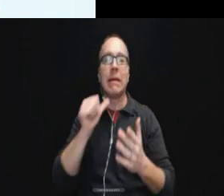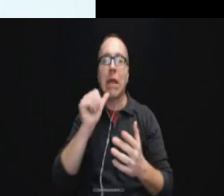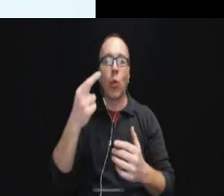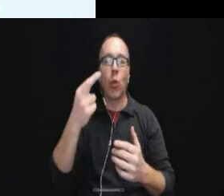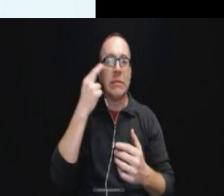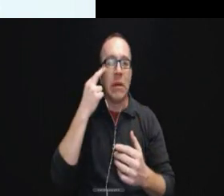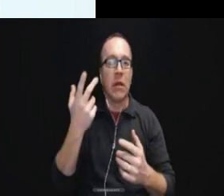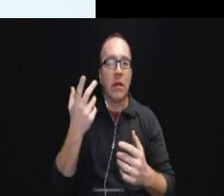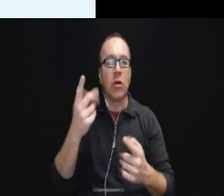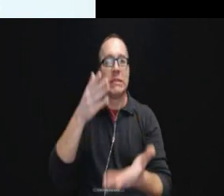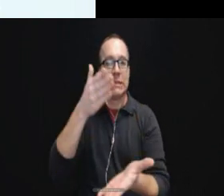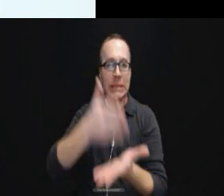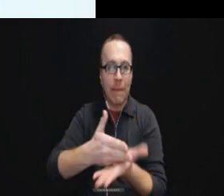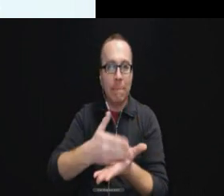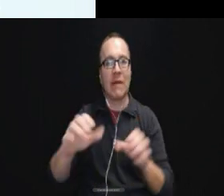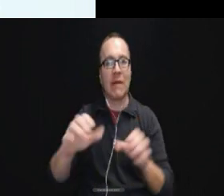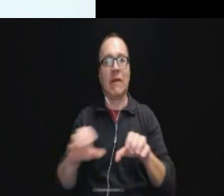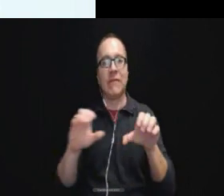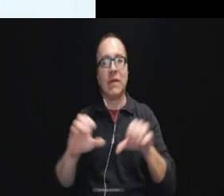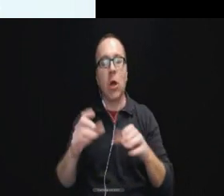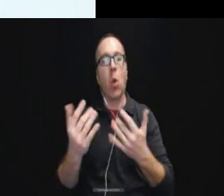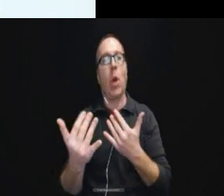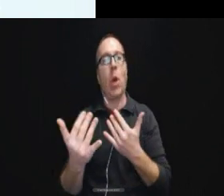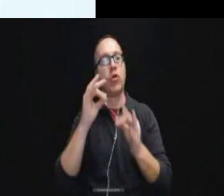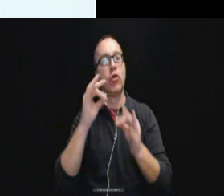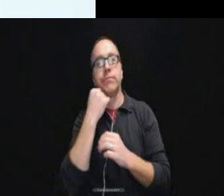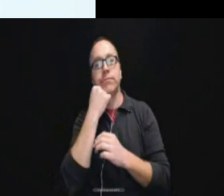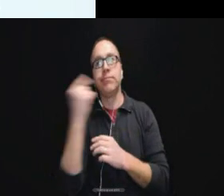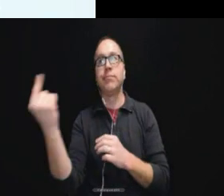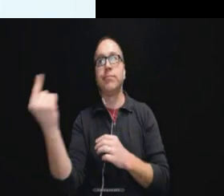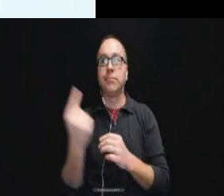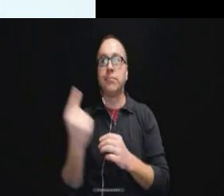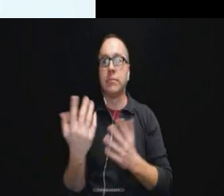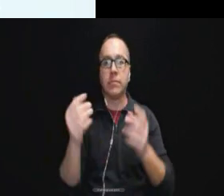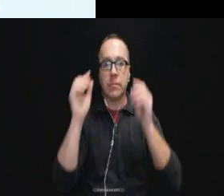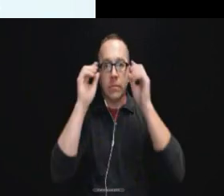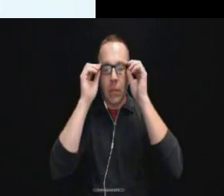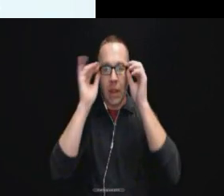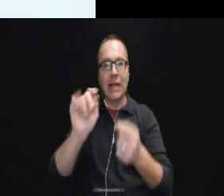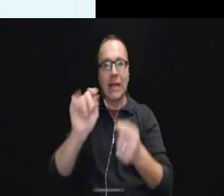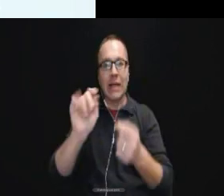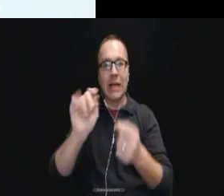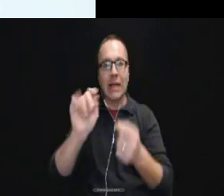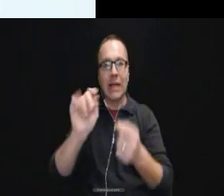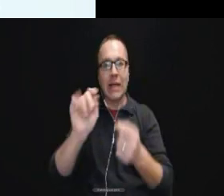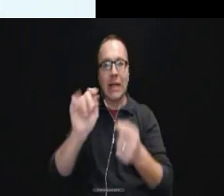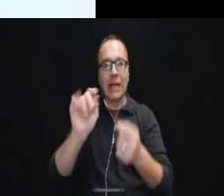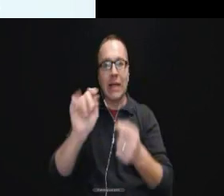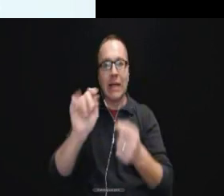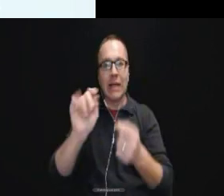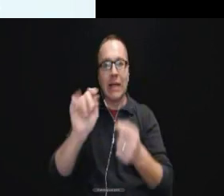stop this activity and wait for an interpreter. That's what the 11th circuit found.